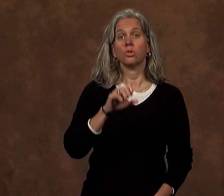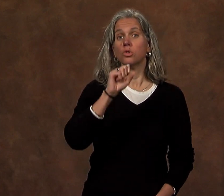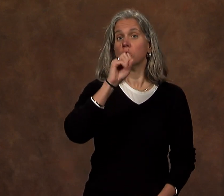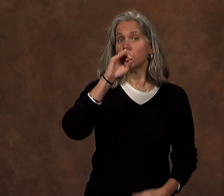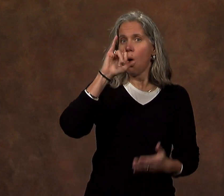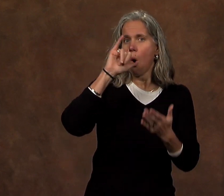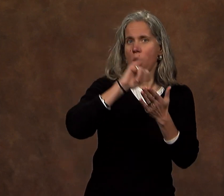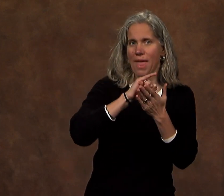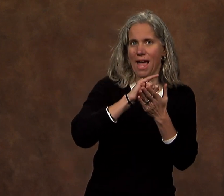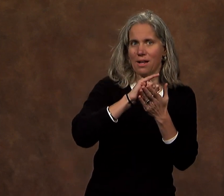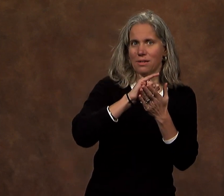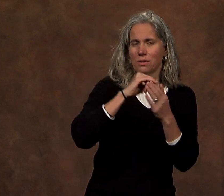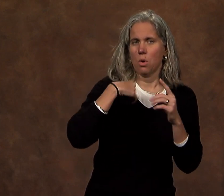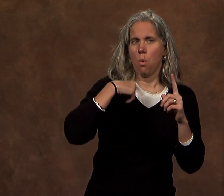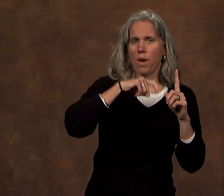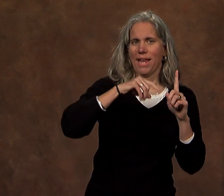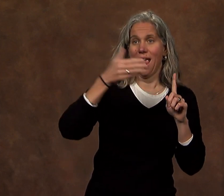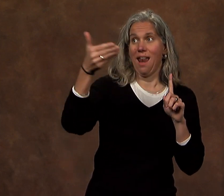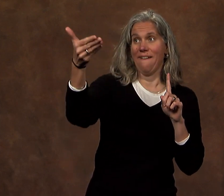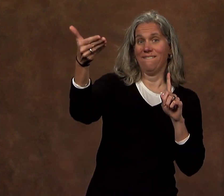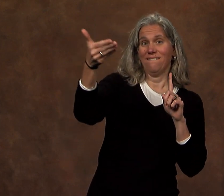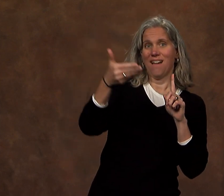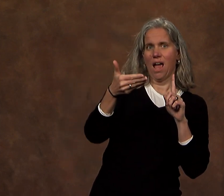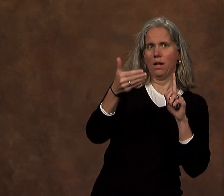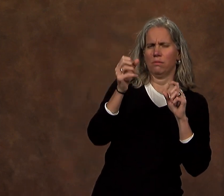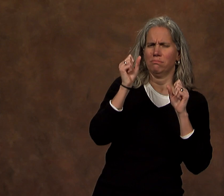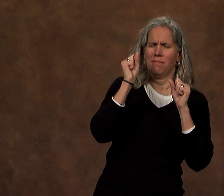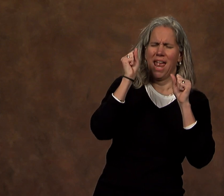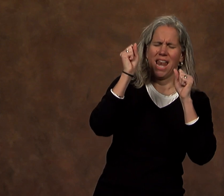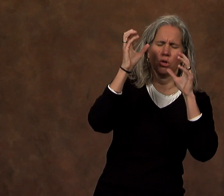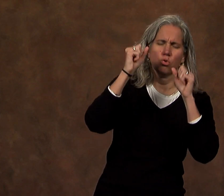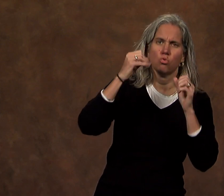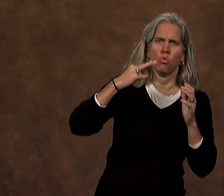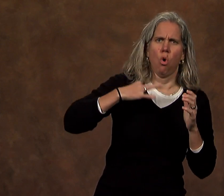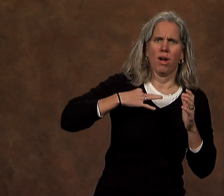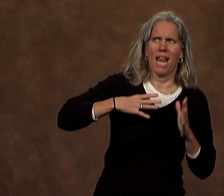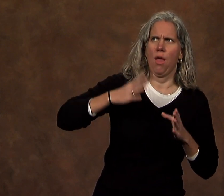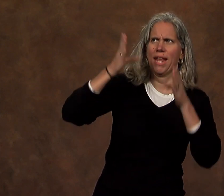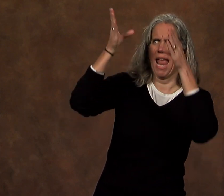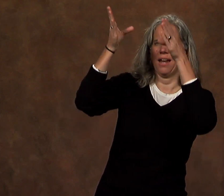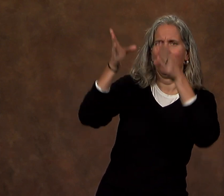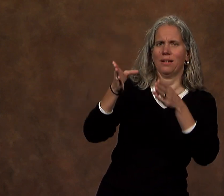So that we may invite an extraordinary candidate